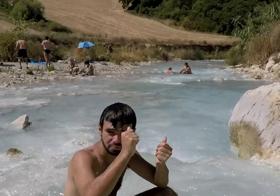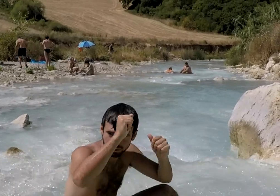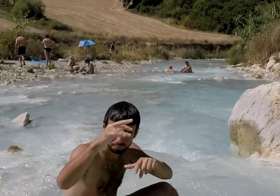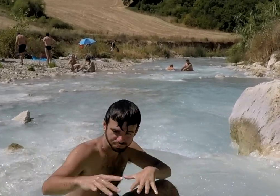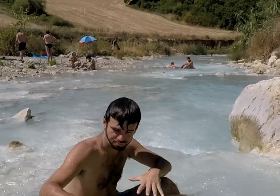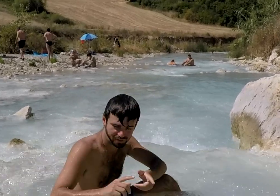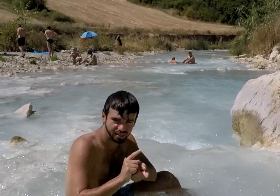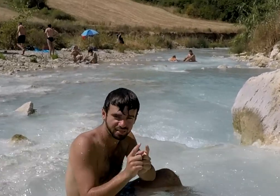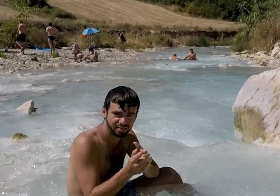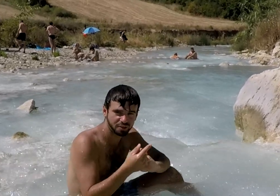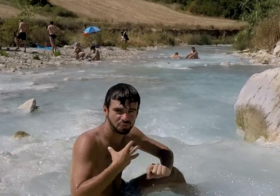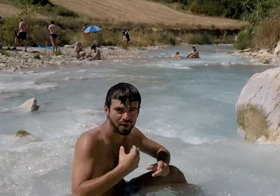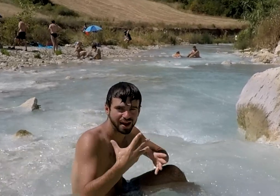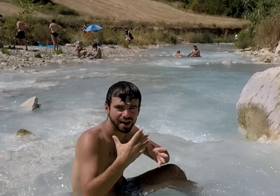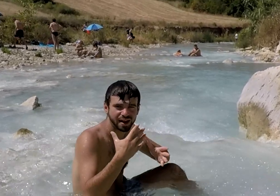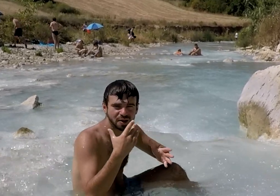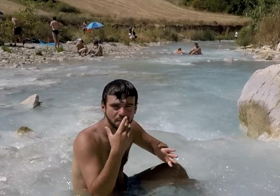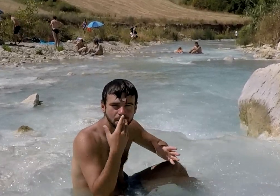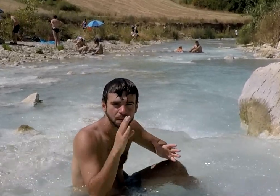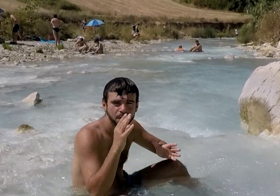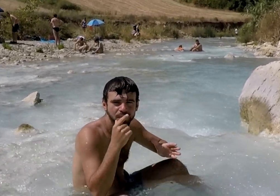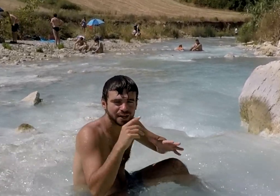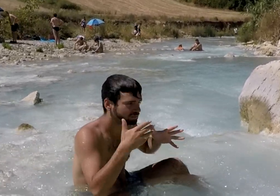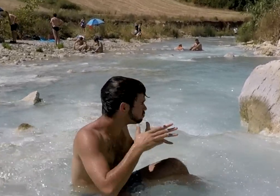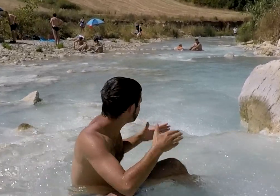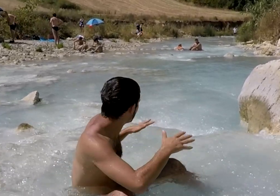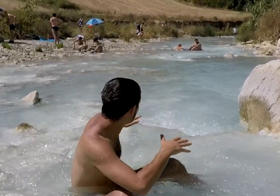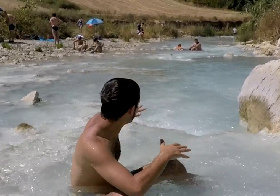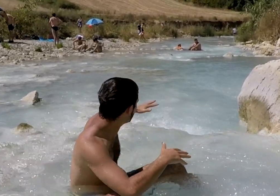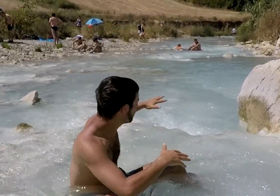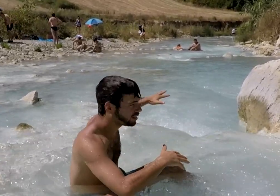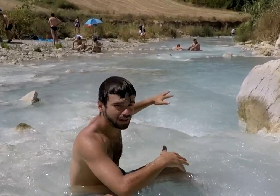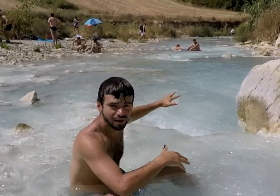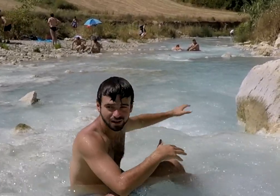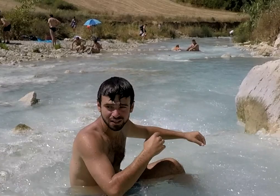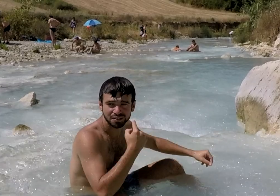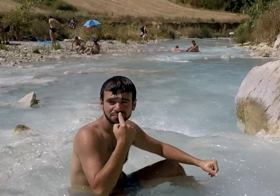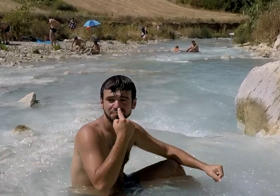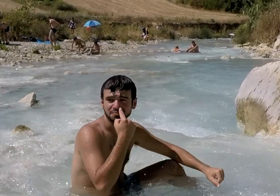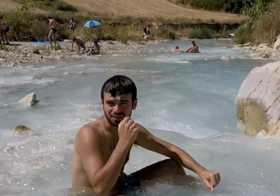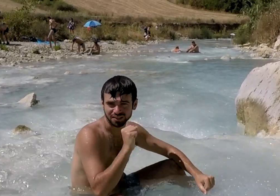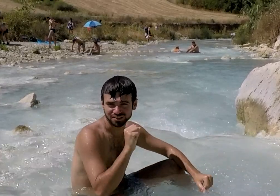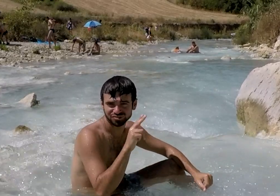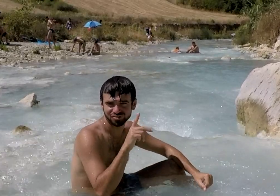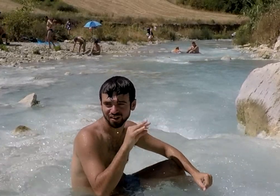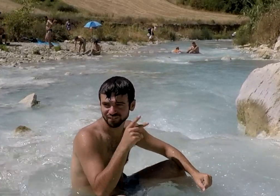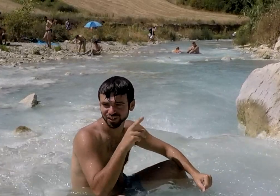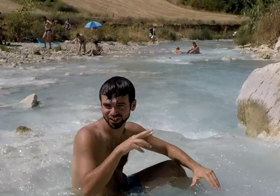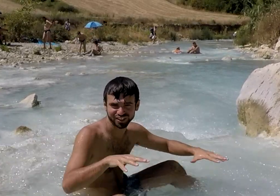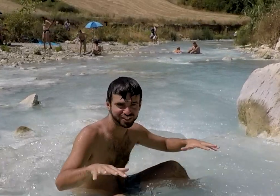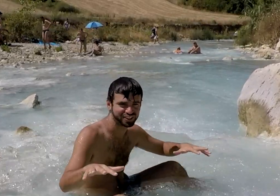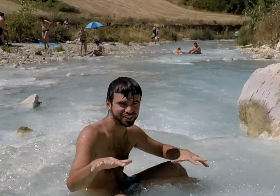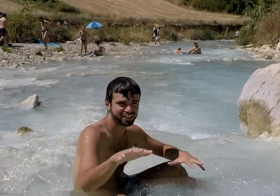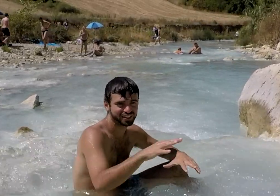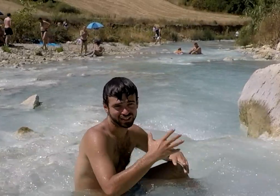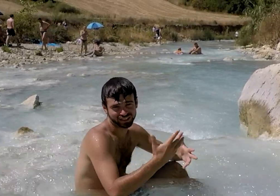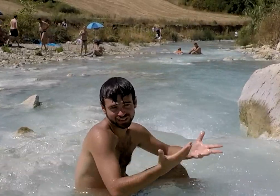The rocks' minerals keep falling after receiving water-friction continually. That's where the color comes from. It smells like a real sulfur.